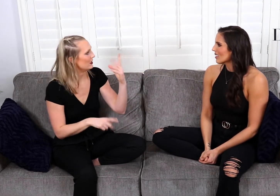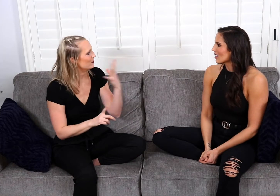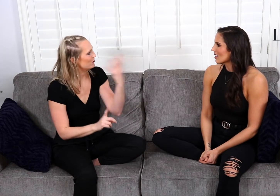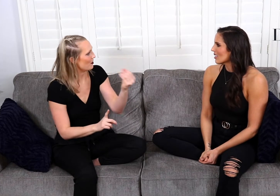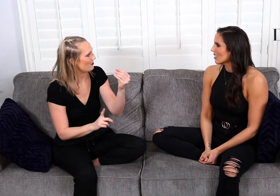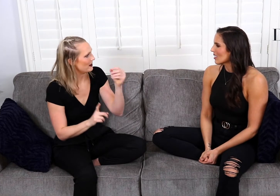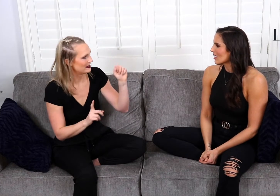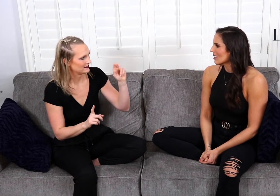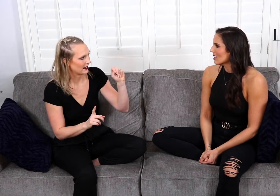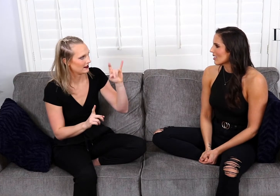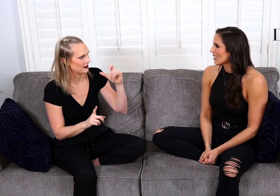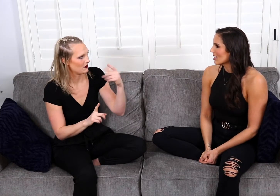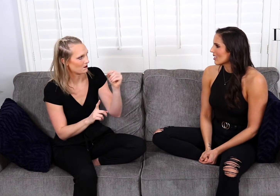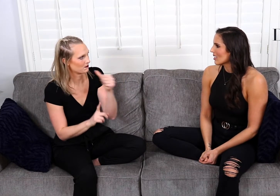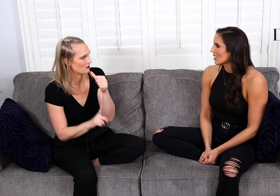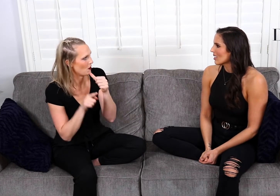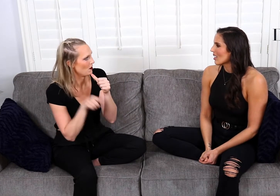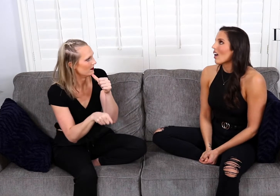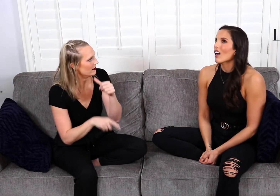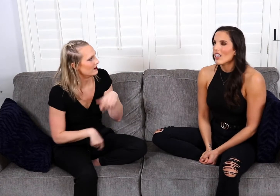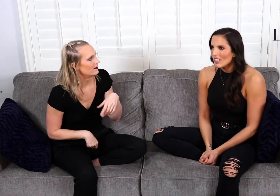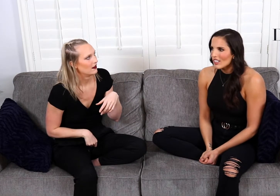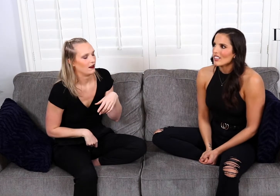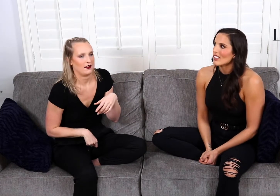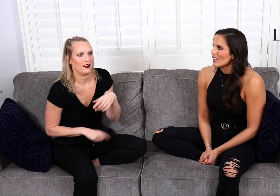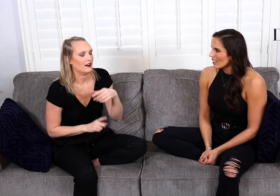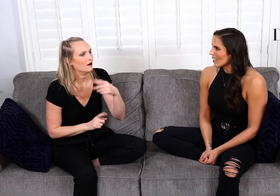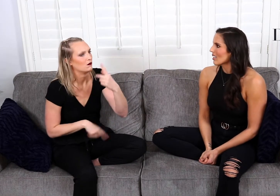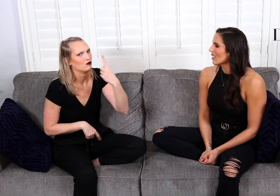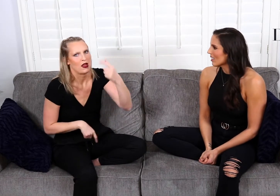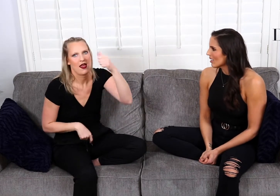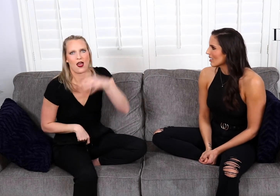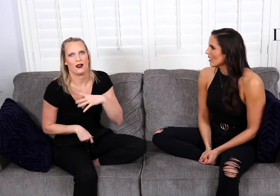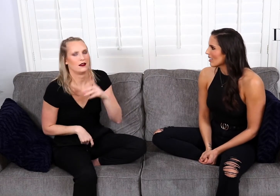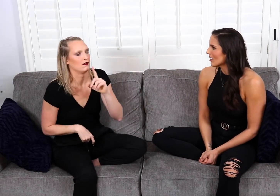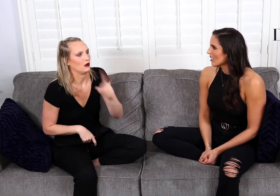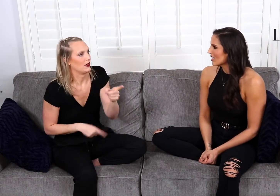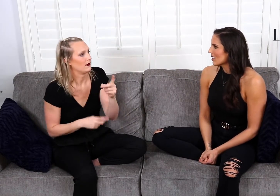had gone to that San Diego bar and gosh there's this guy